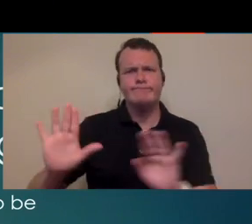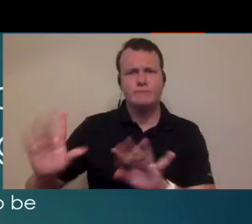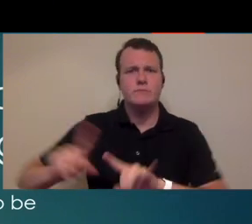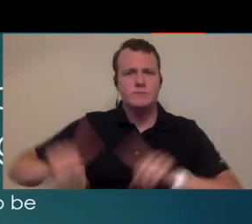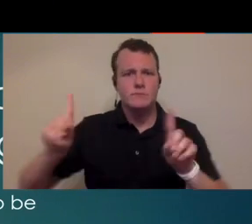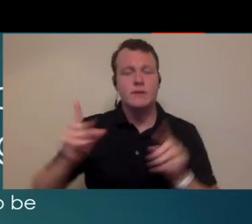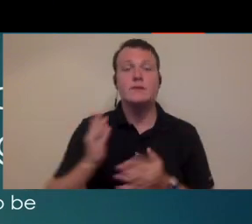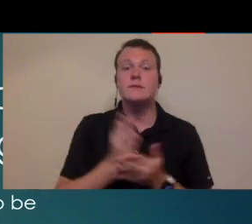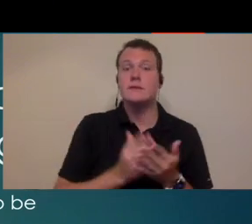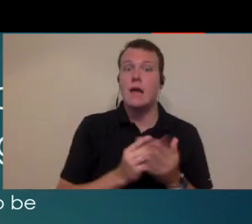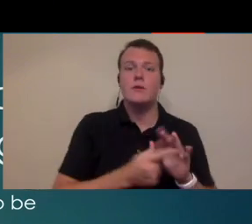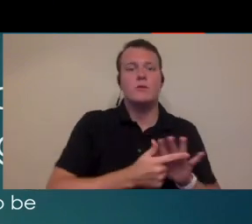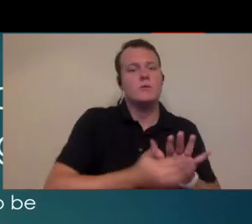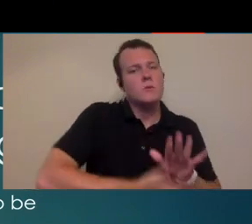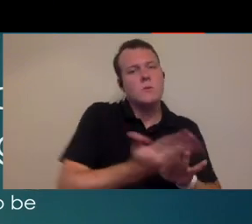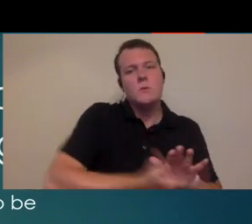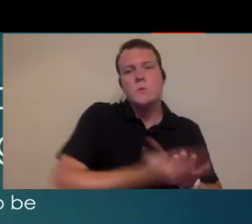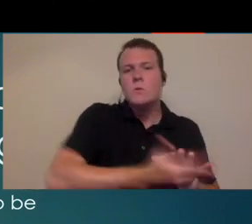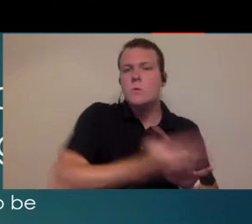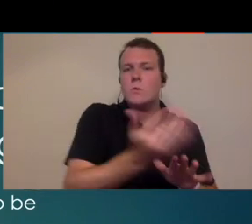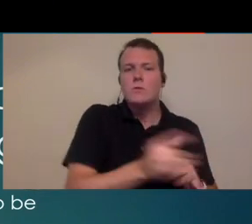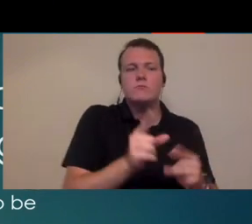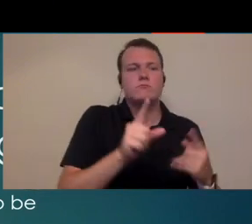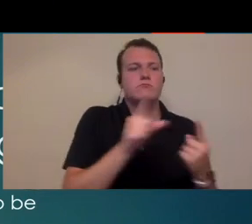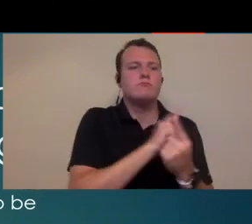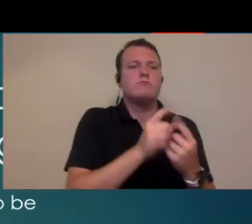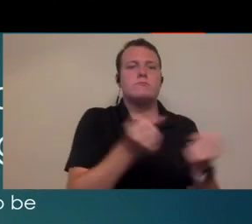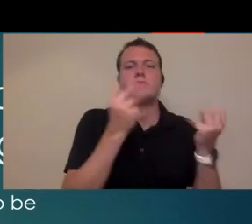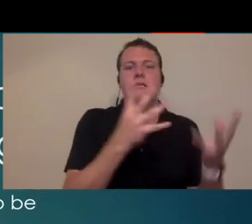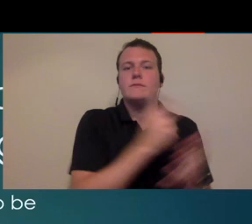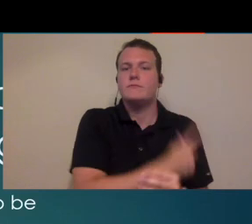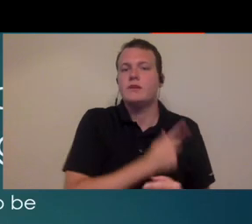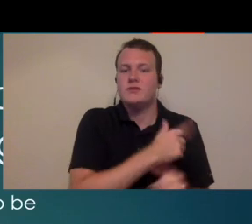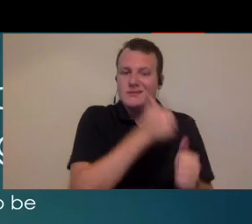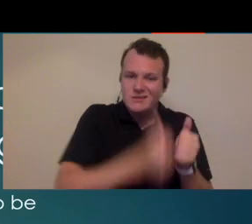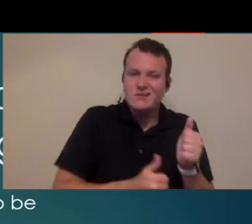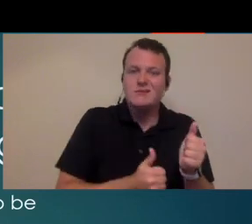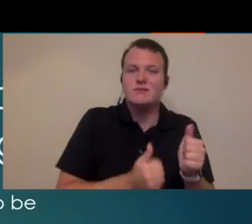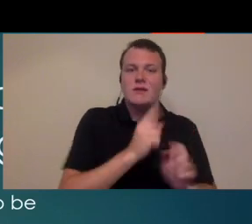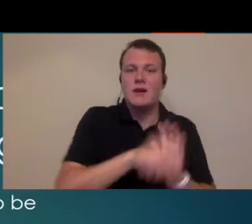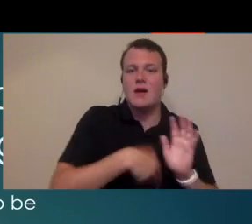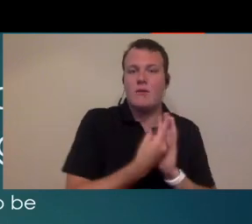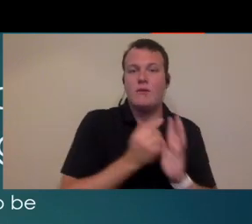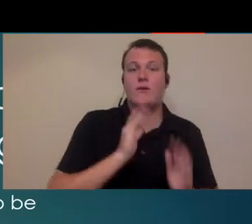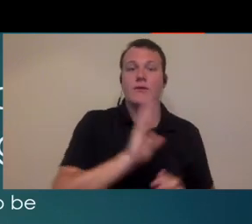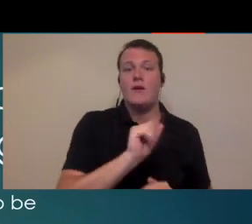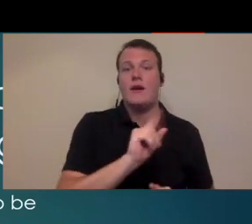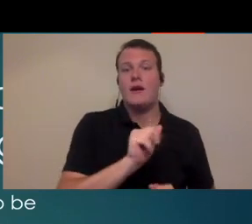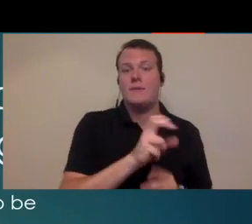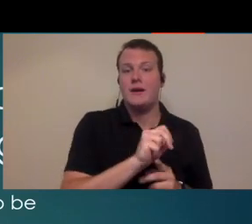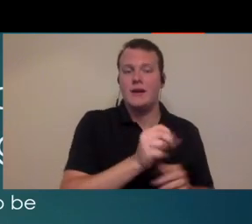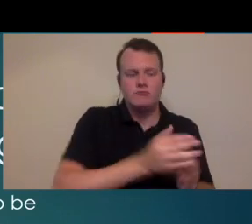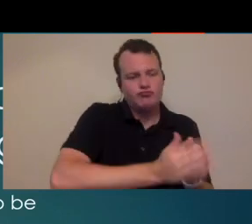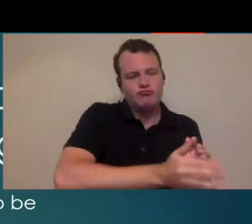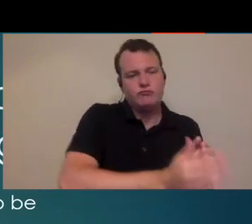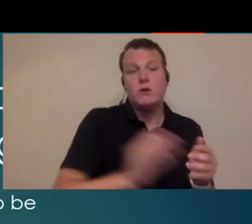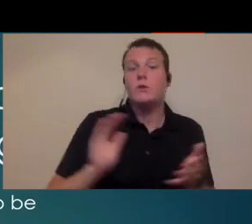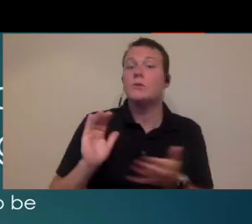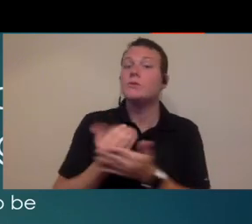some providers that are really efficient they can see a lot more patients per hour and still get all of their administrative stuff done certainly